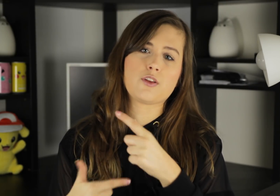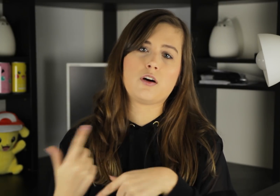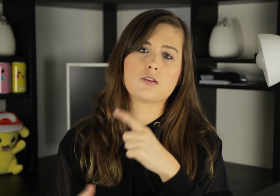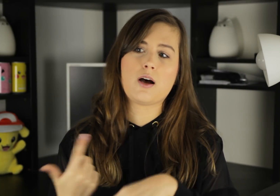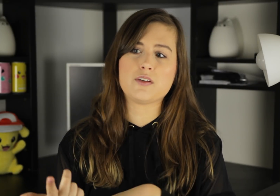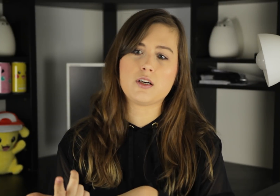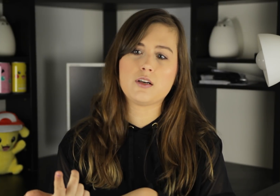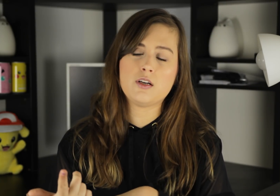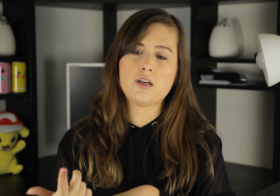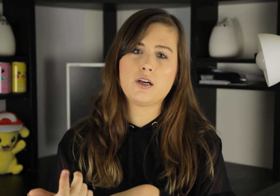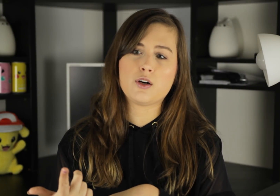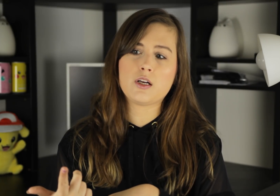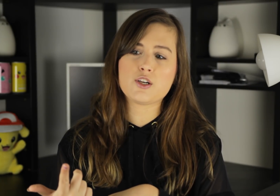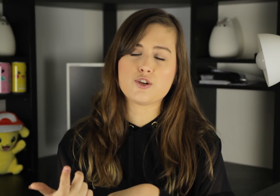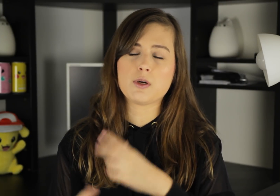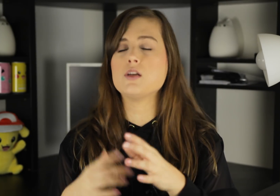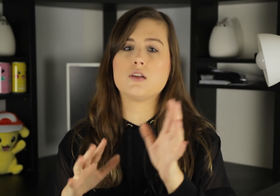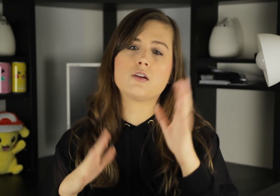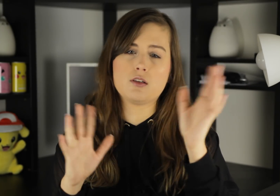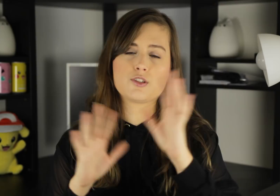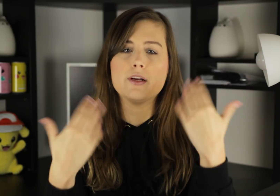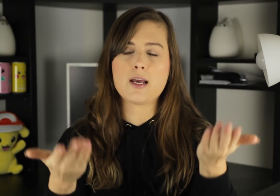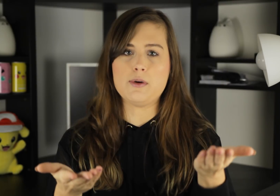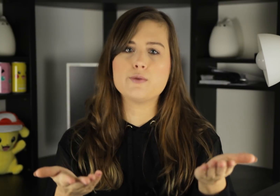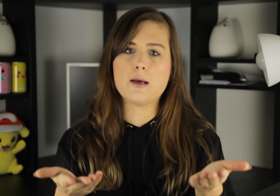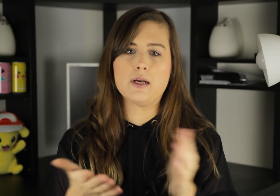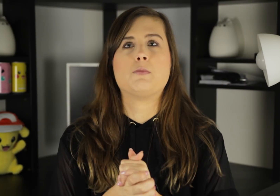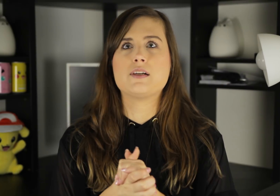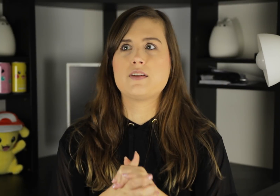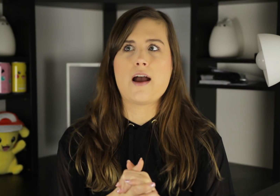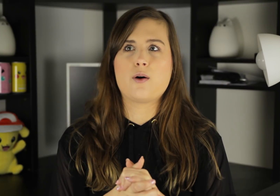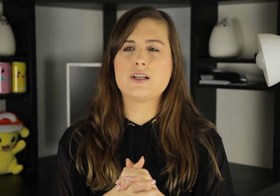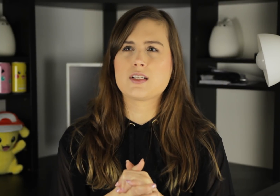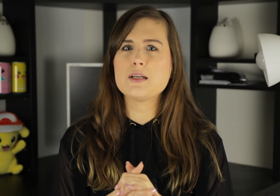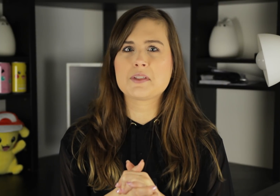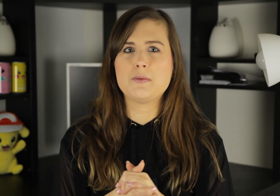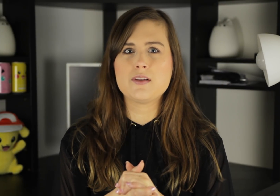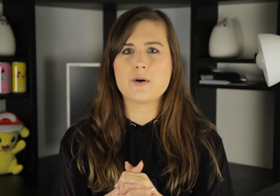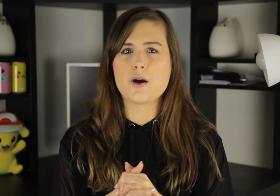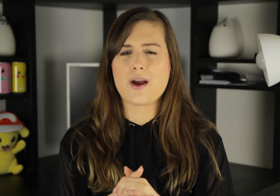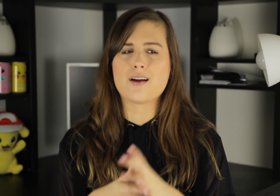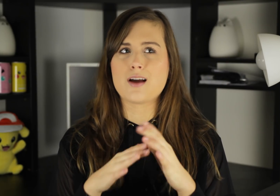or they also have a hearing issue, but you get me, you get me. But now, it seems to be doing okay.